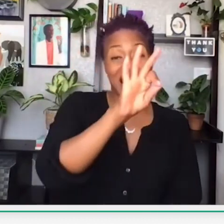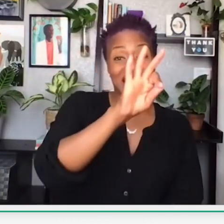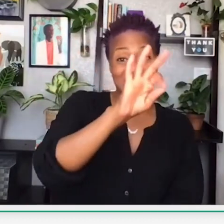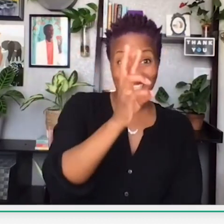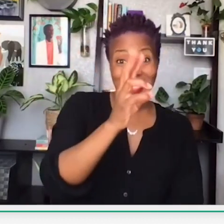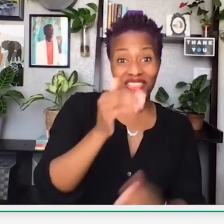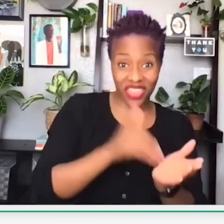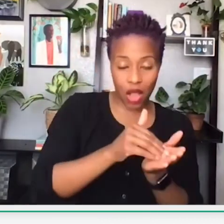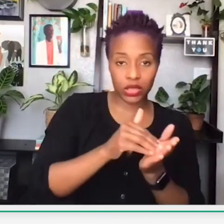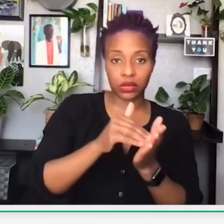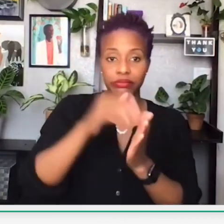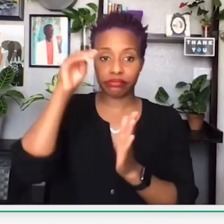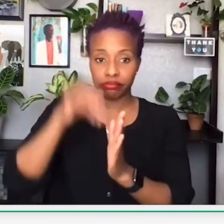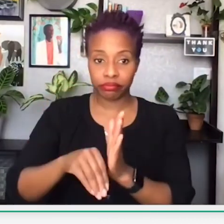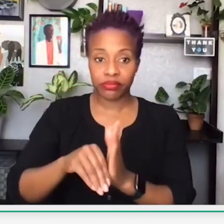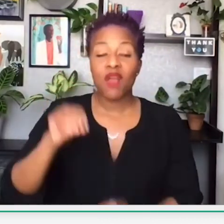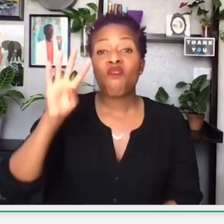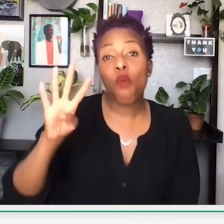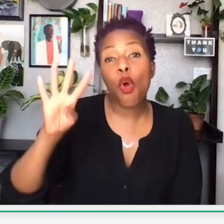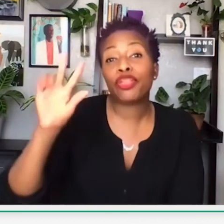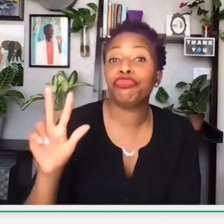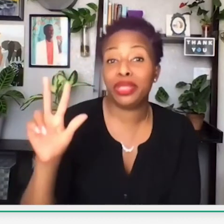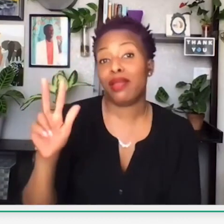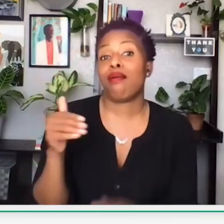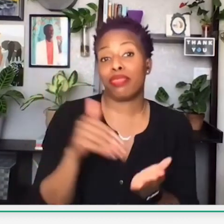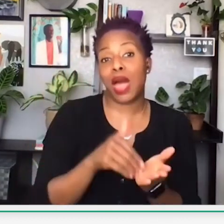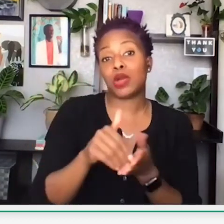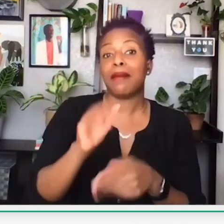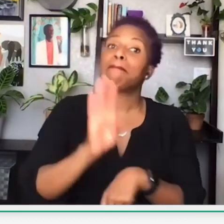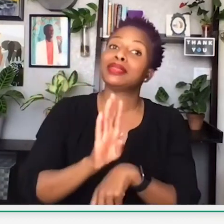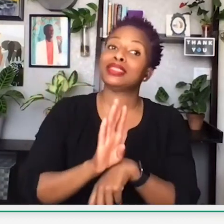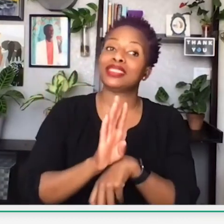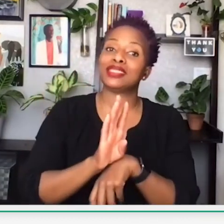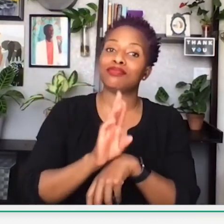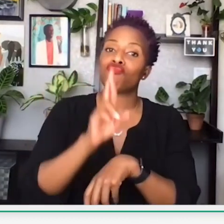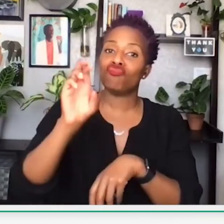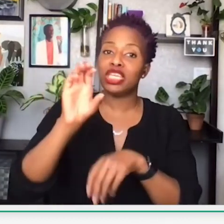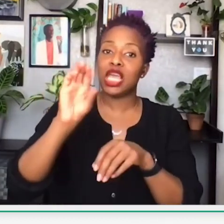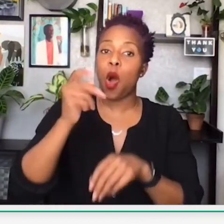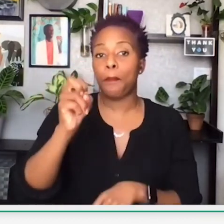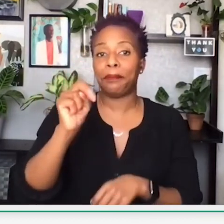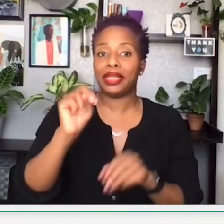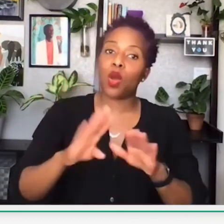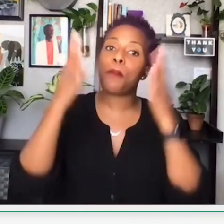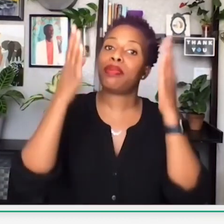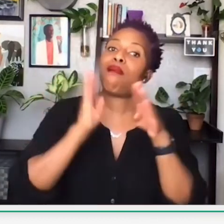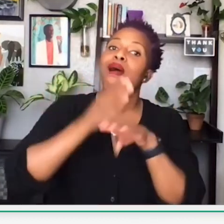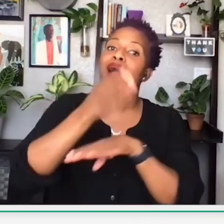were able to reopen again, from 96,000, that number declined to 43,000 businesses that